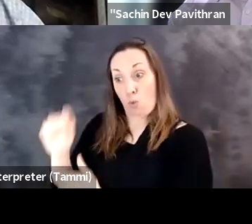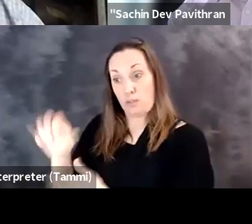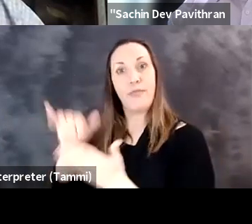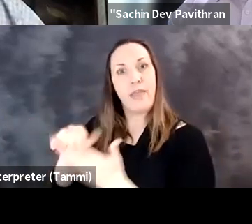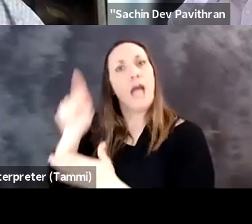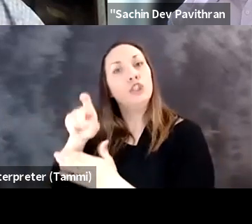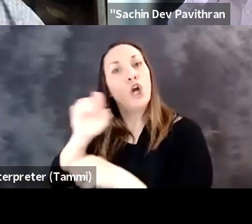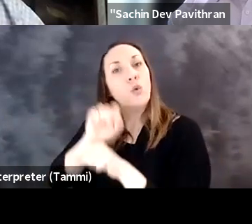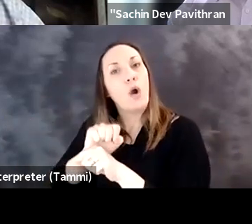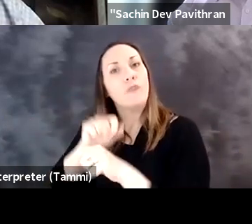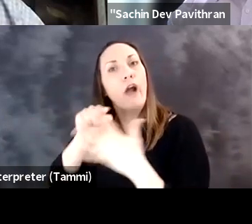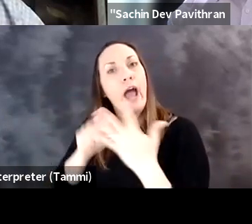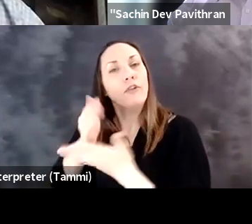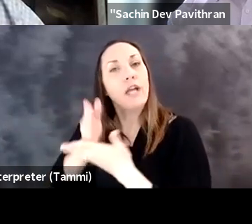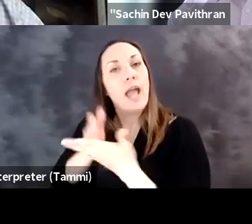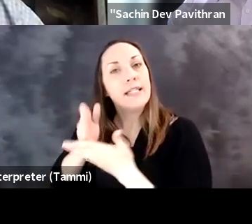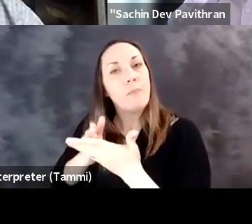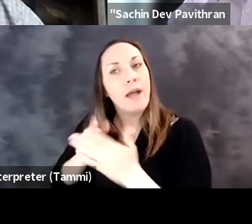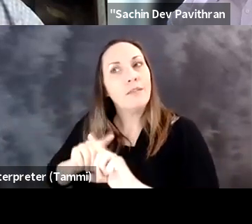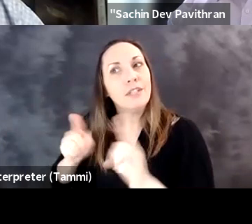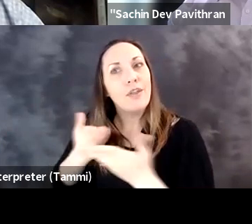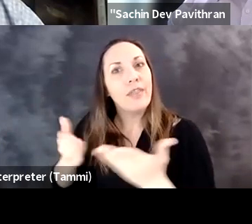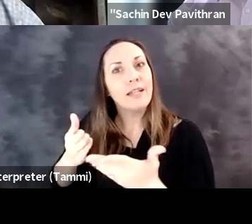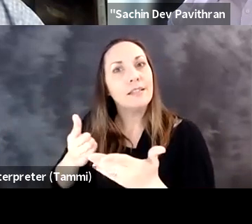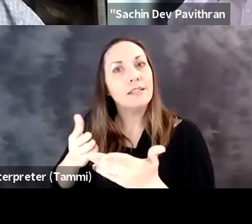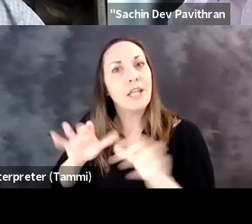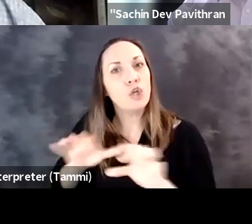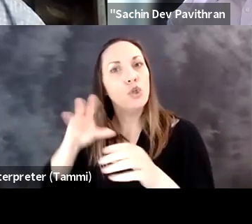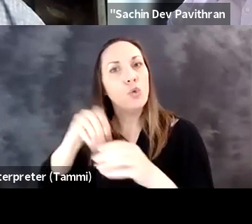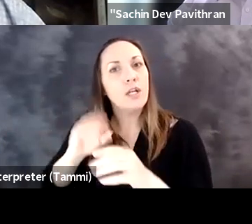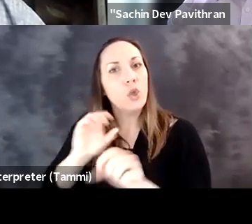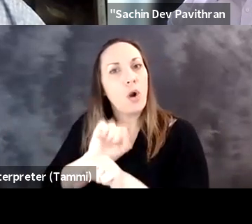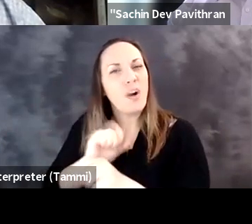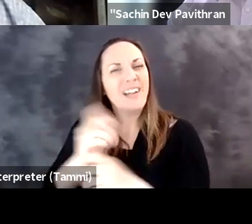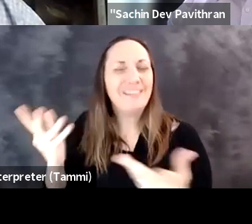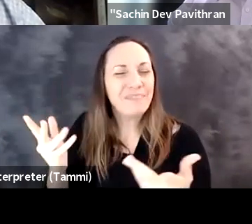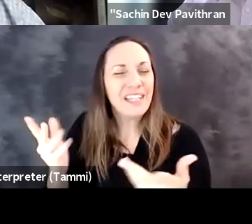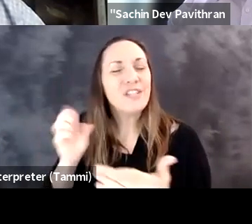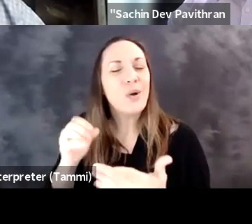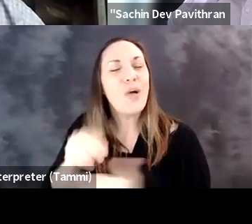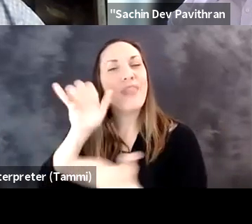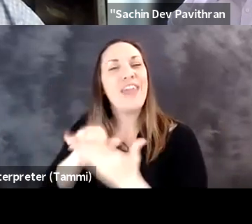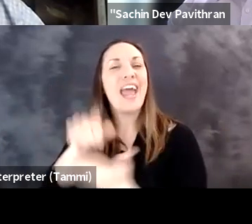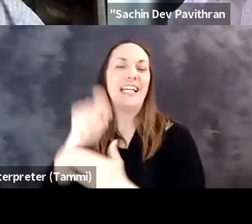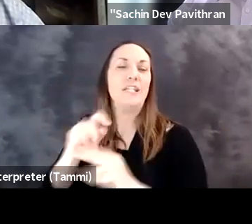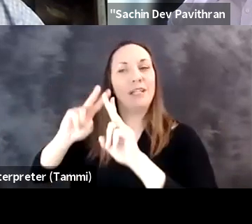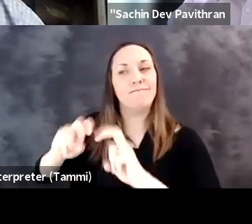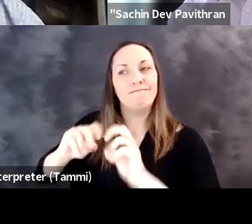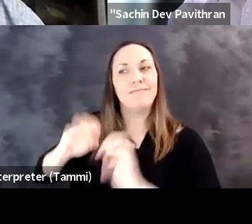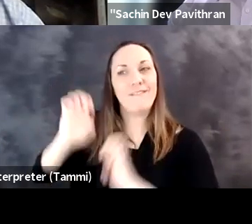It's not -- you can't have -- say we have accessible tools and that should work for every aspect of the different things that you do within your work